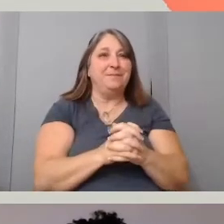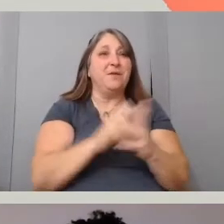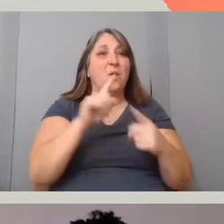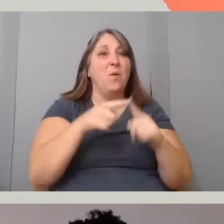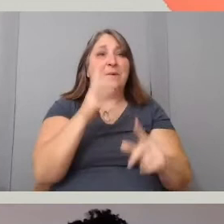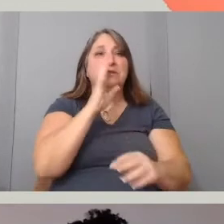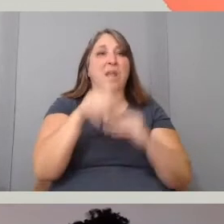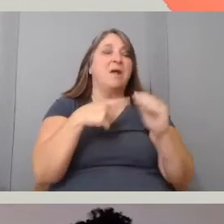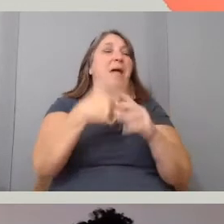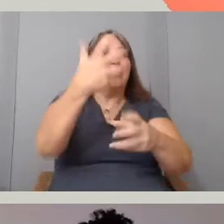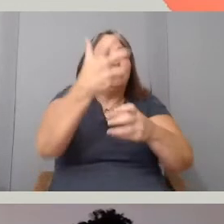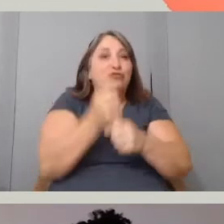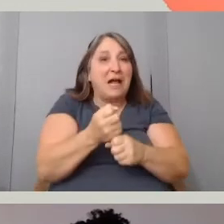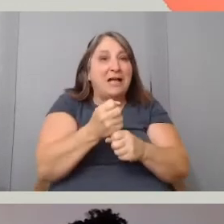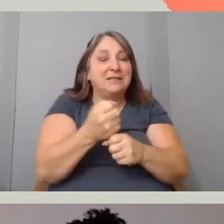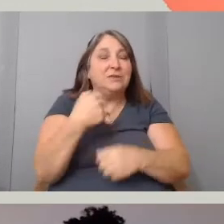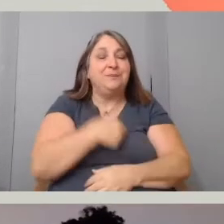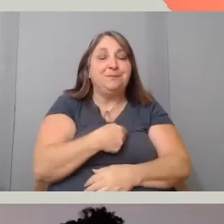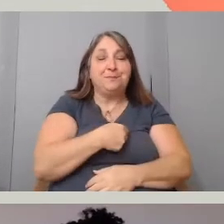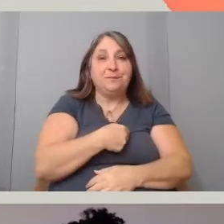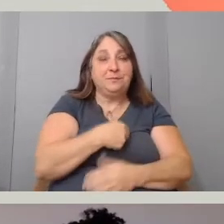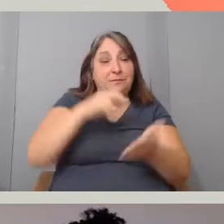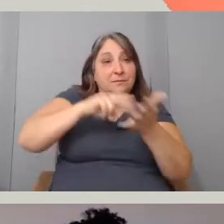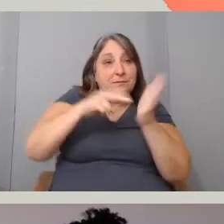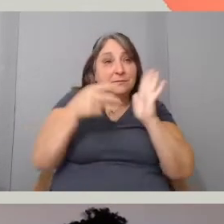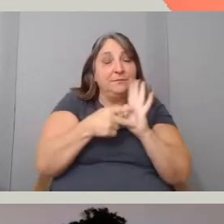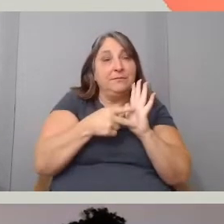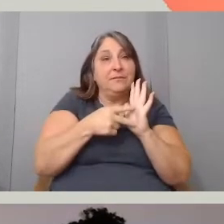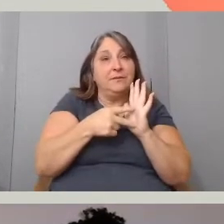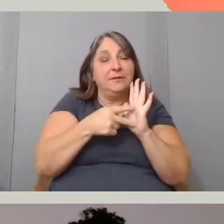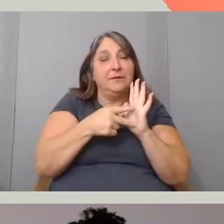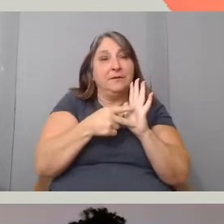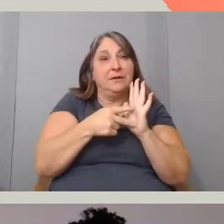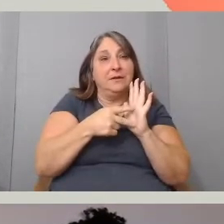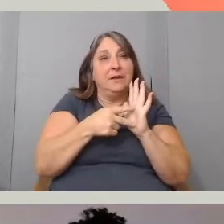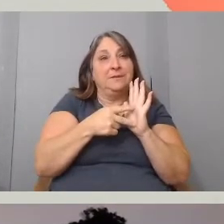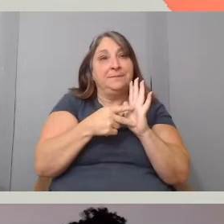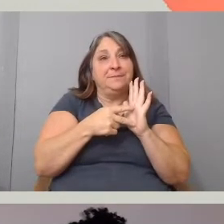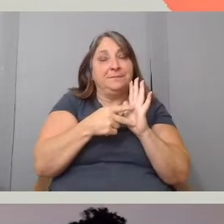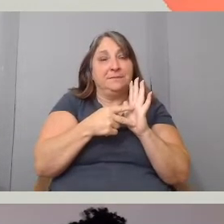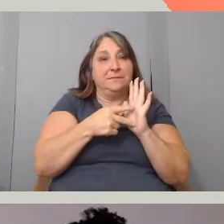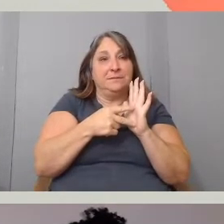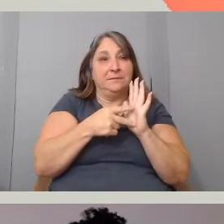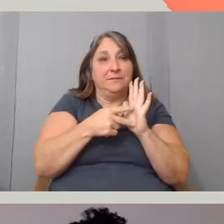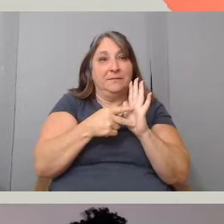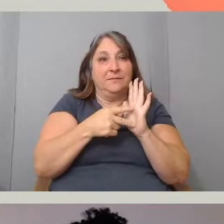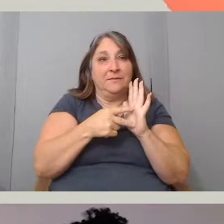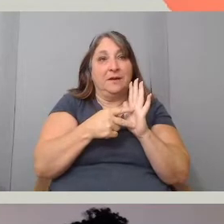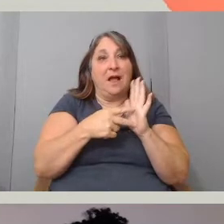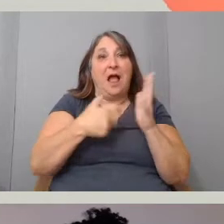what we're saying is that, I trust that the image that I'm giving you